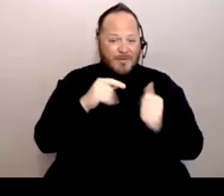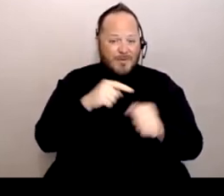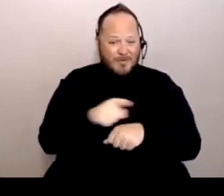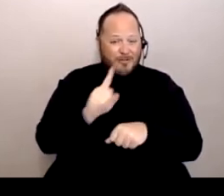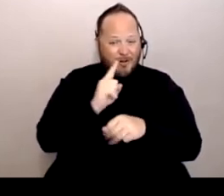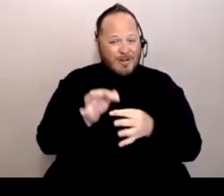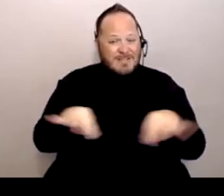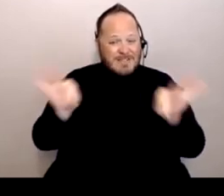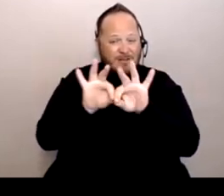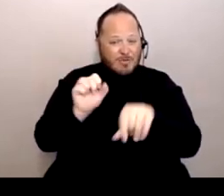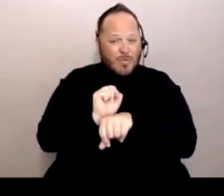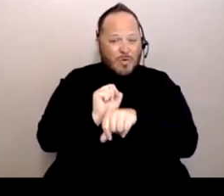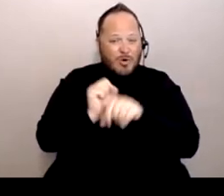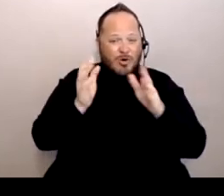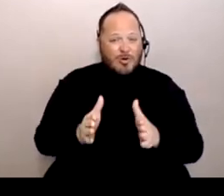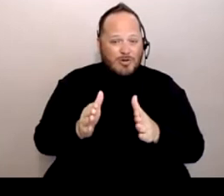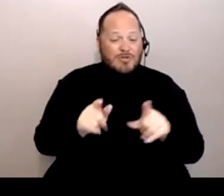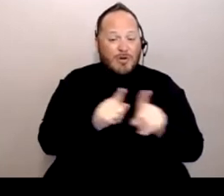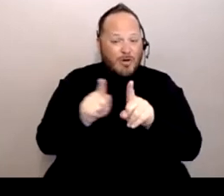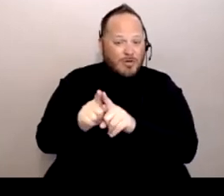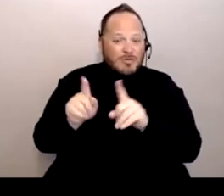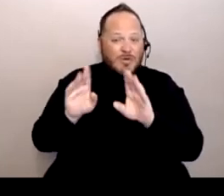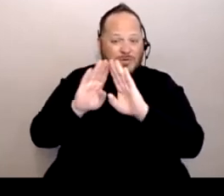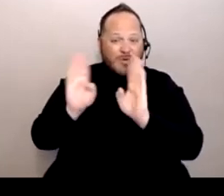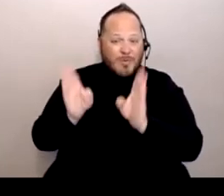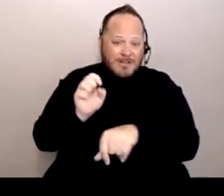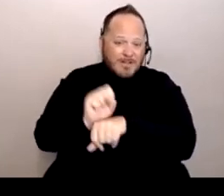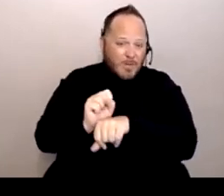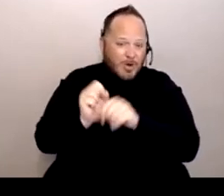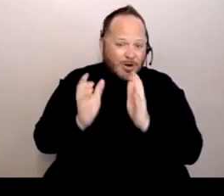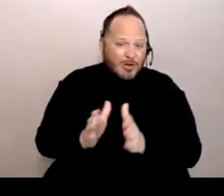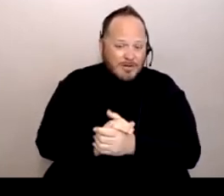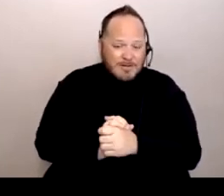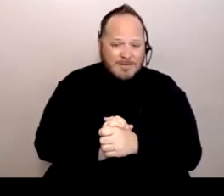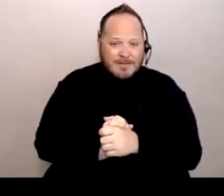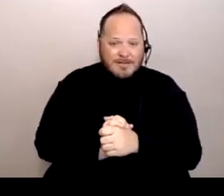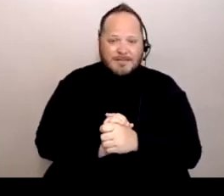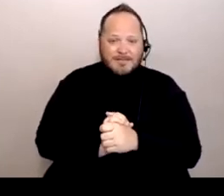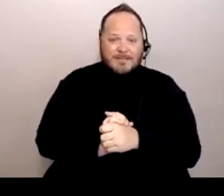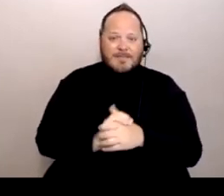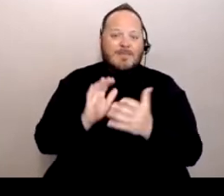They are also domestic workers. And those are not just the only professions, you know?